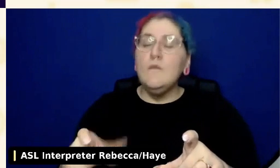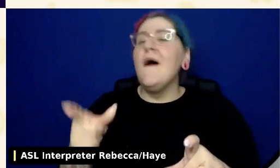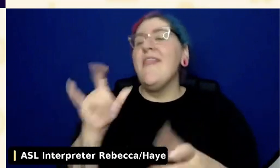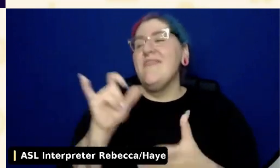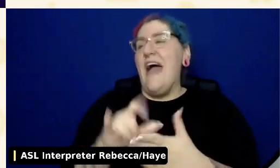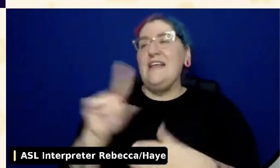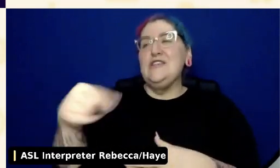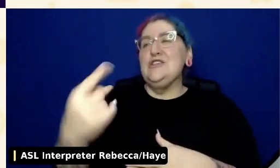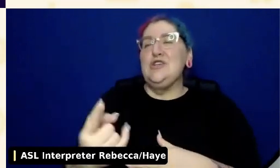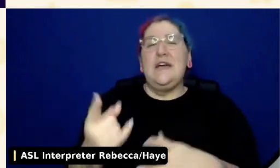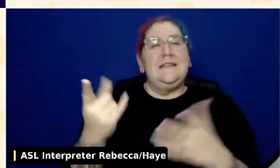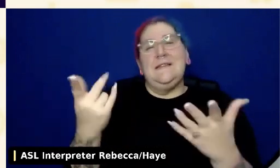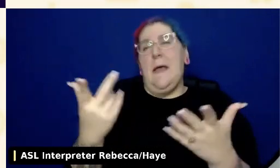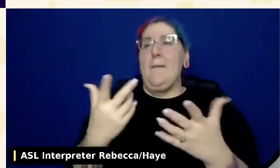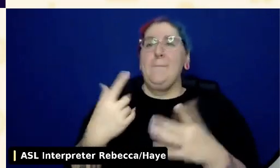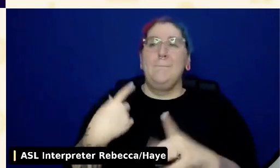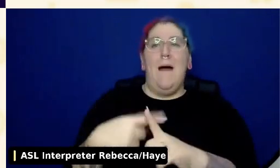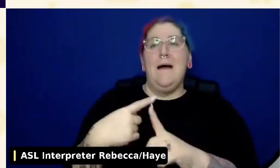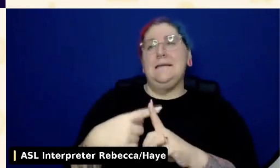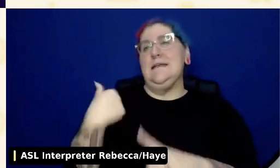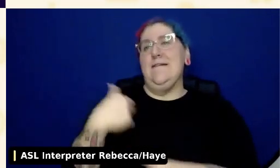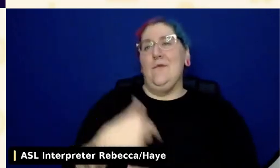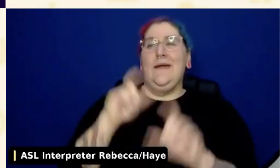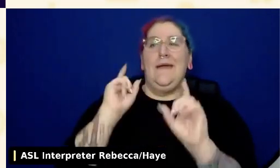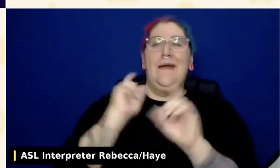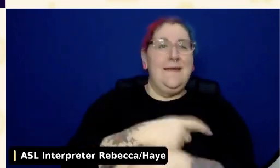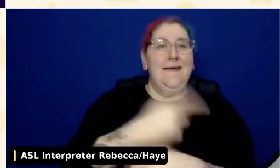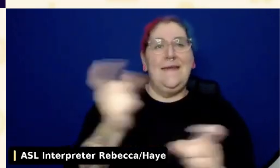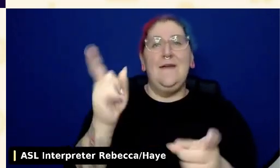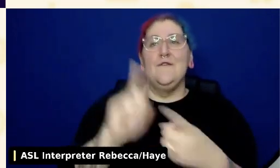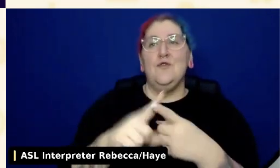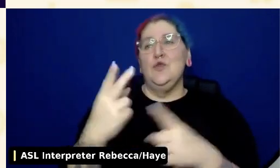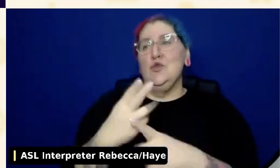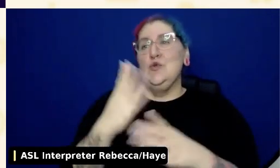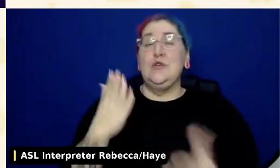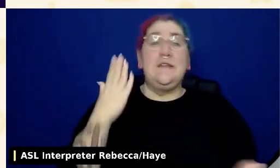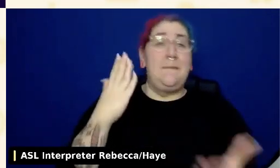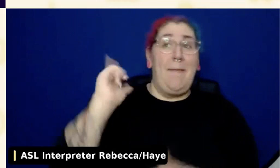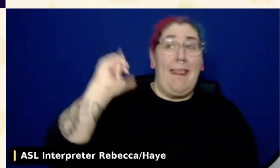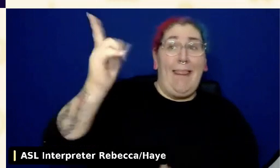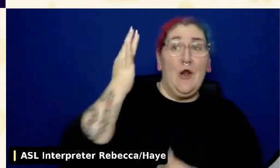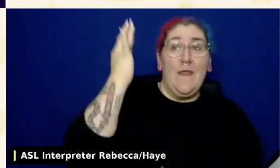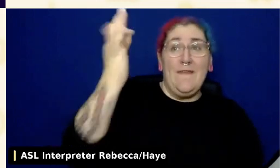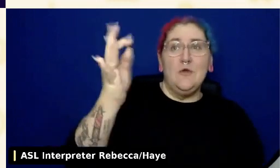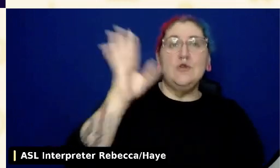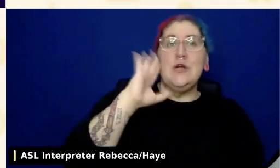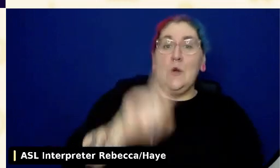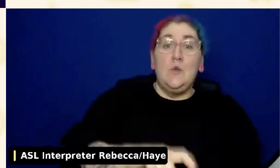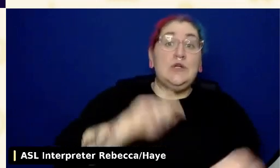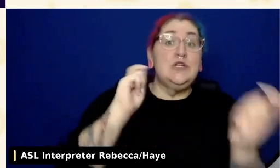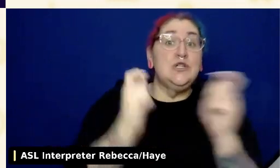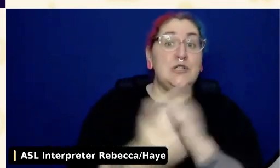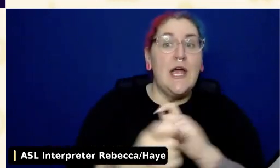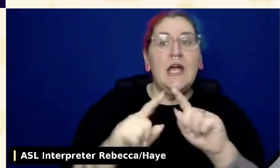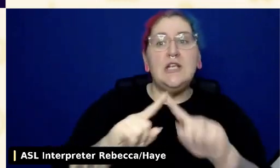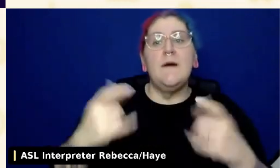As things evolve and grow in the future, we may see changes to that, but right now it's definitely worth investigating and starting to use.